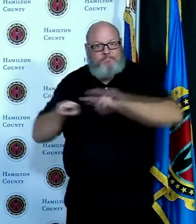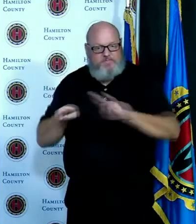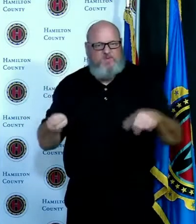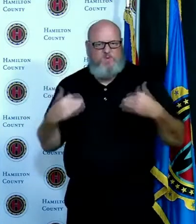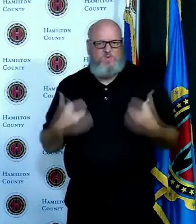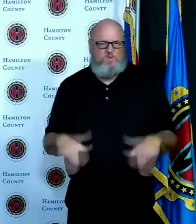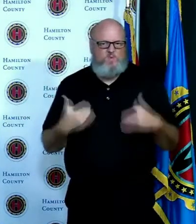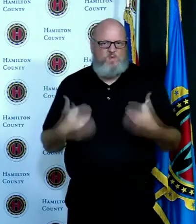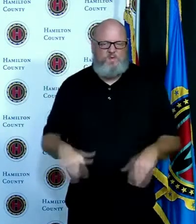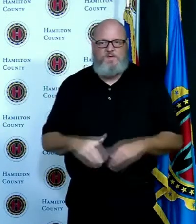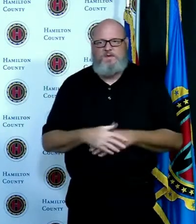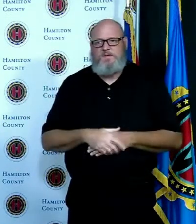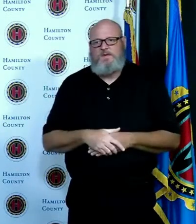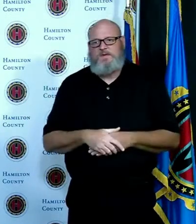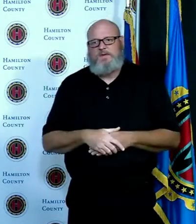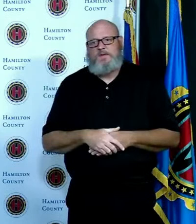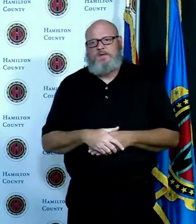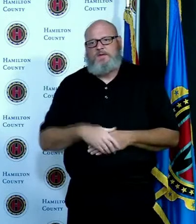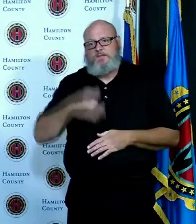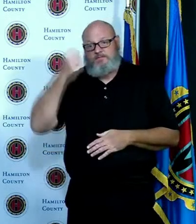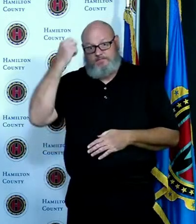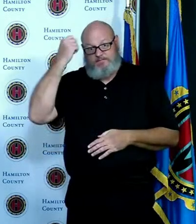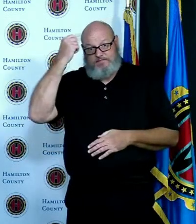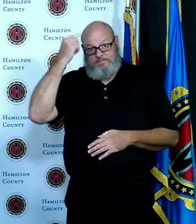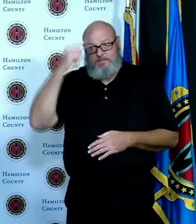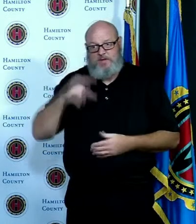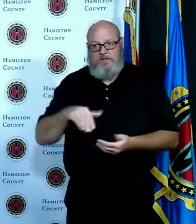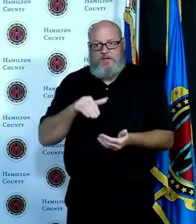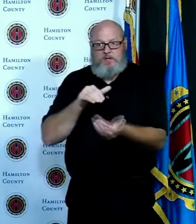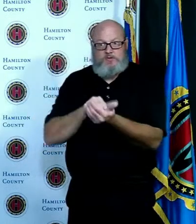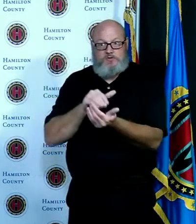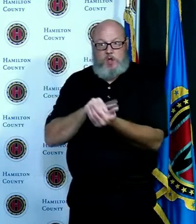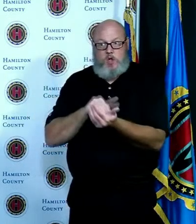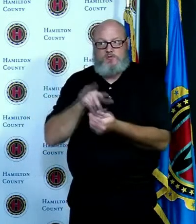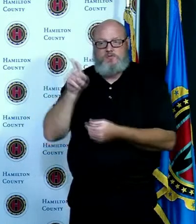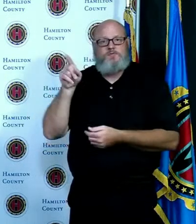gotten much better at treatment while there's no one perfect solution for Covid they have many